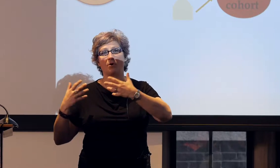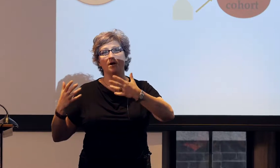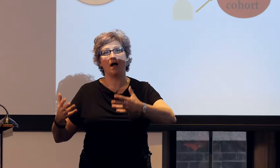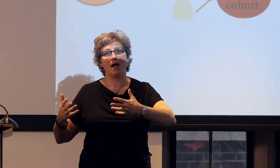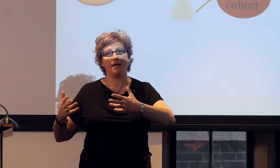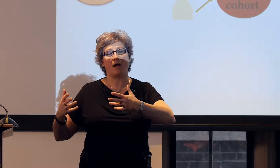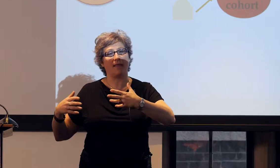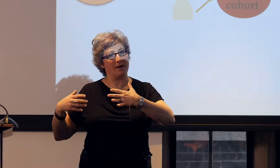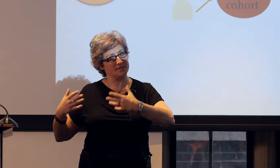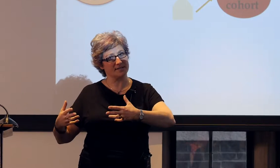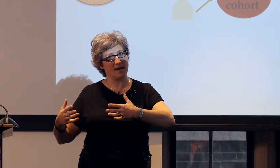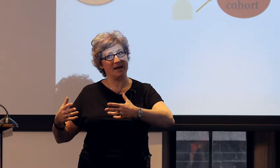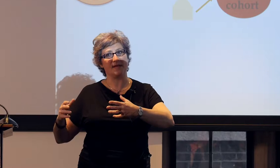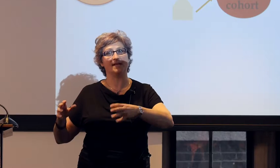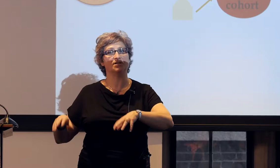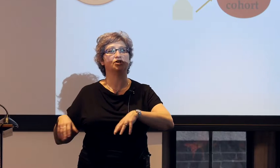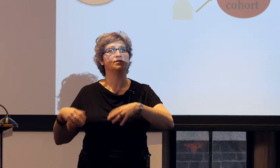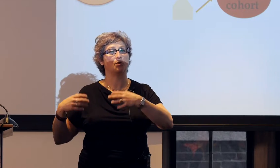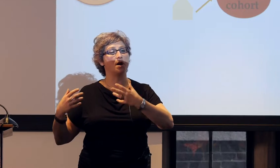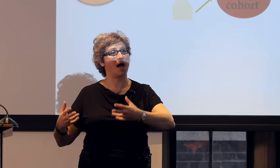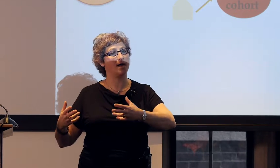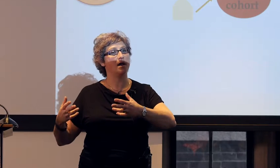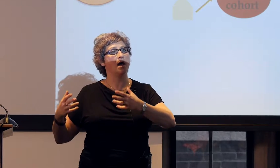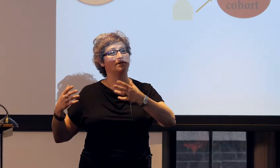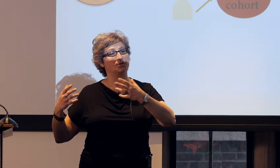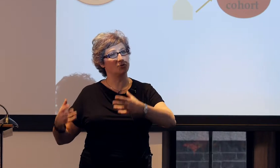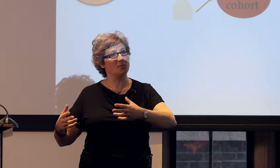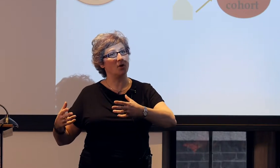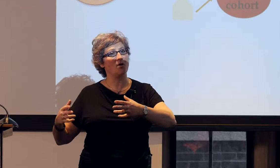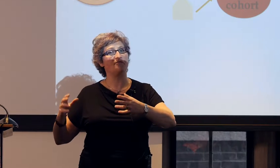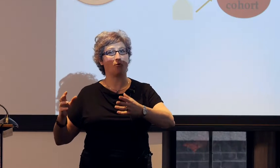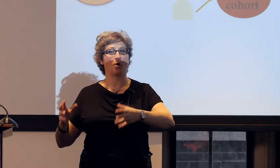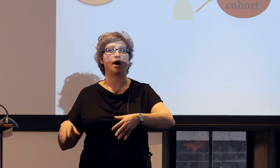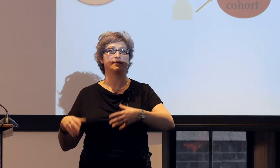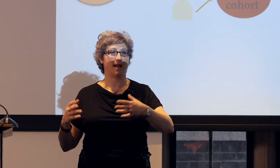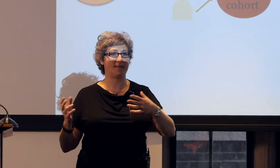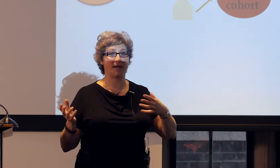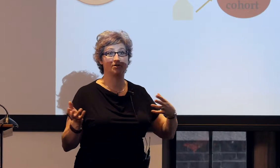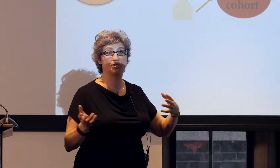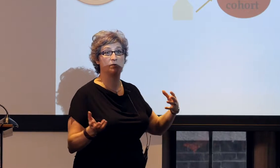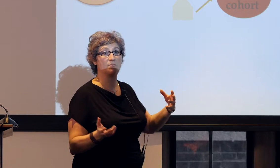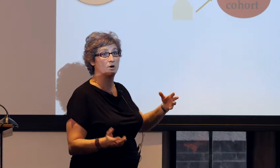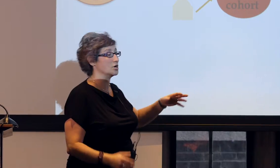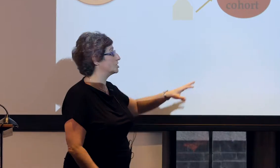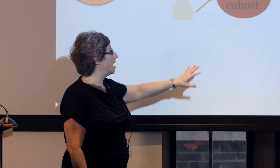they were not allowed to sign, the conditions were not suitable for a sign language to emerge